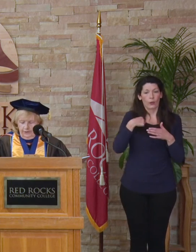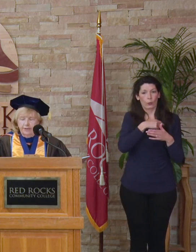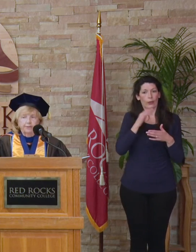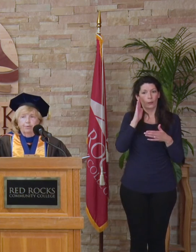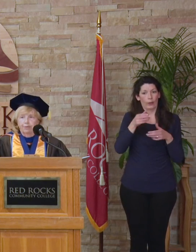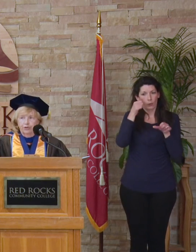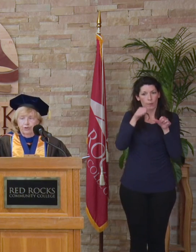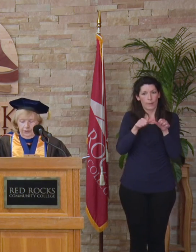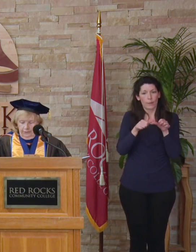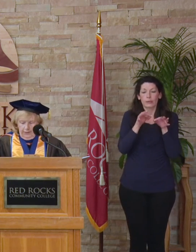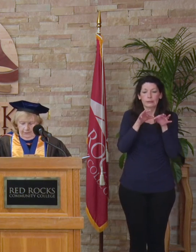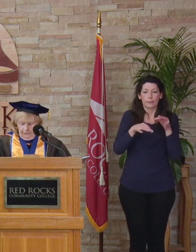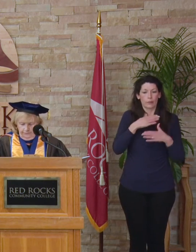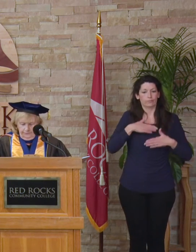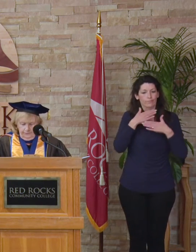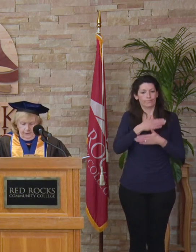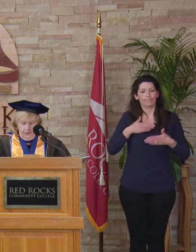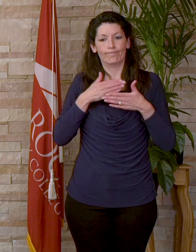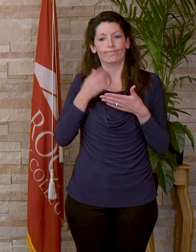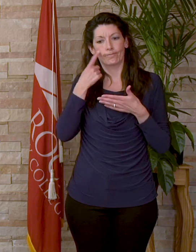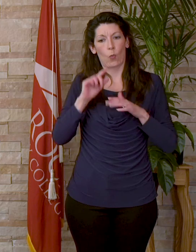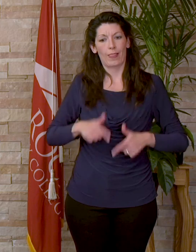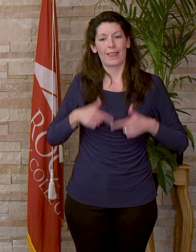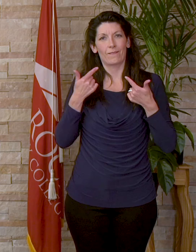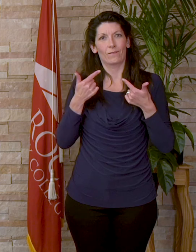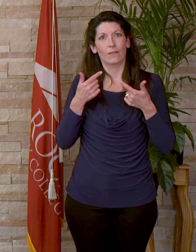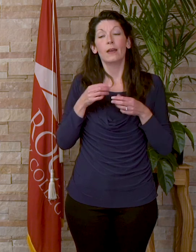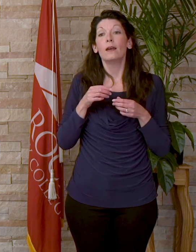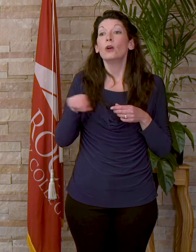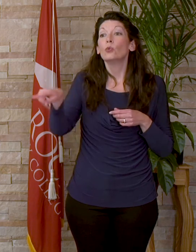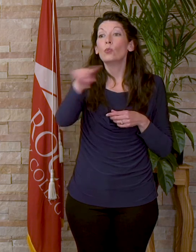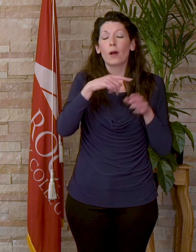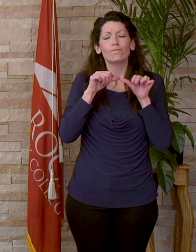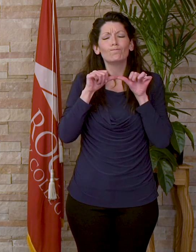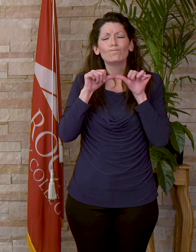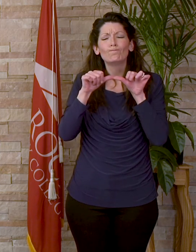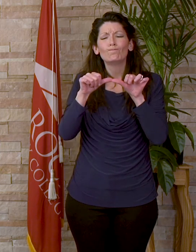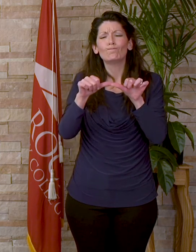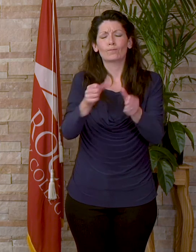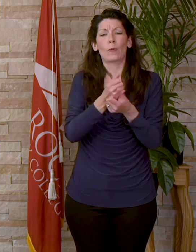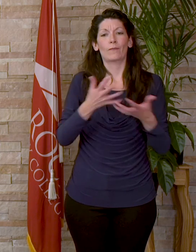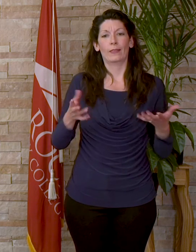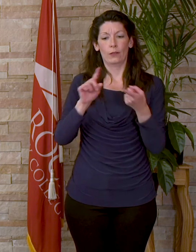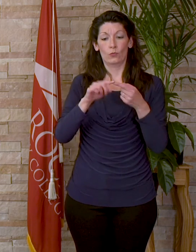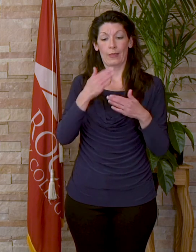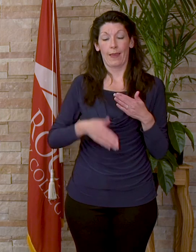the simple pleasures of life. You have persisted through all of this to the end. I hope that not